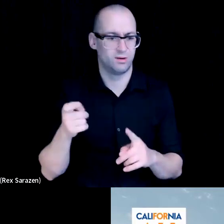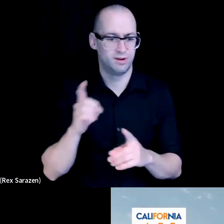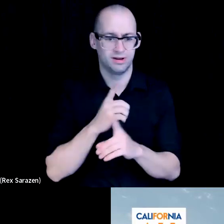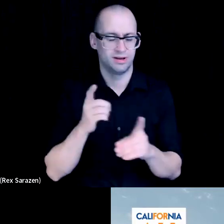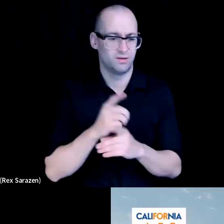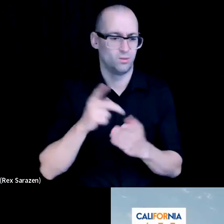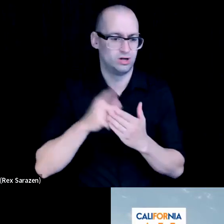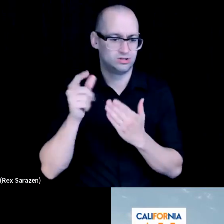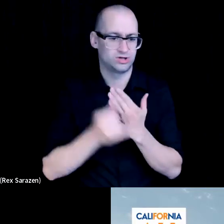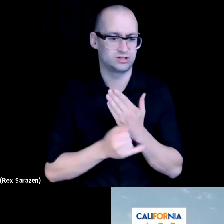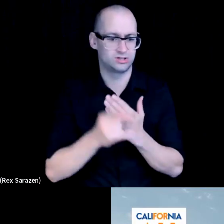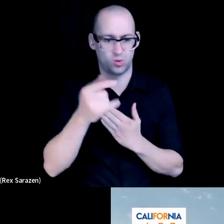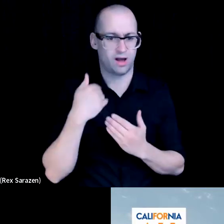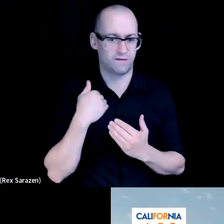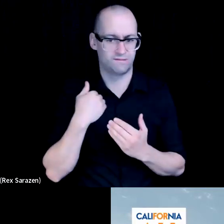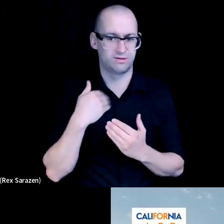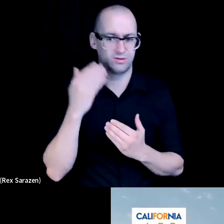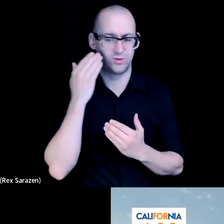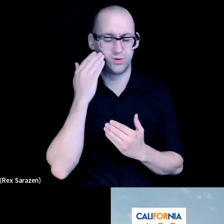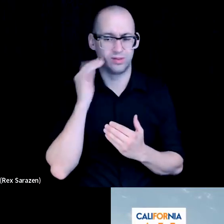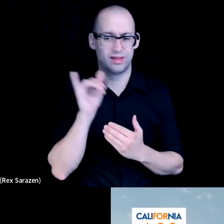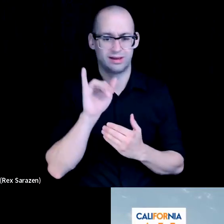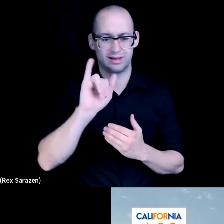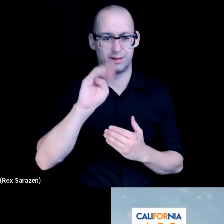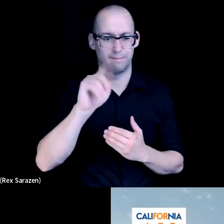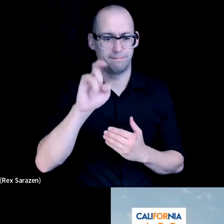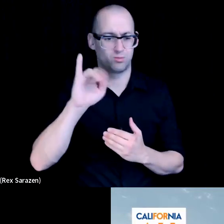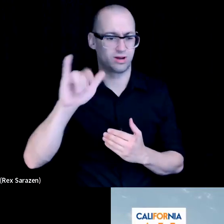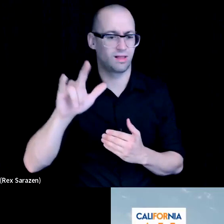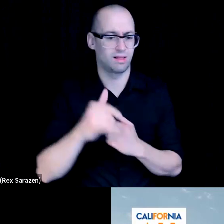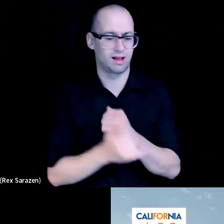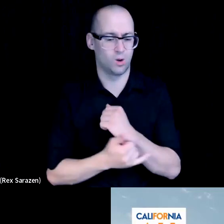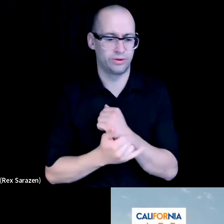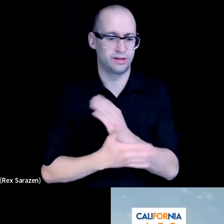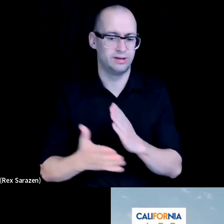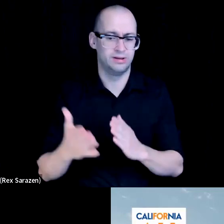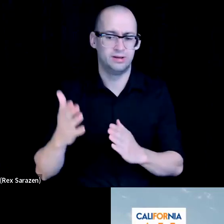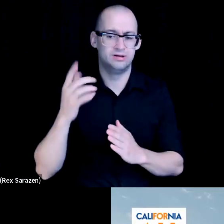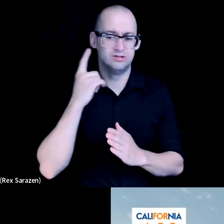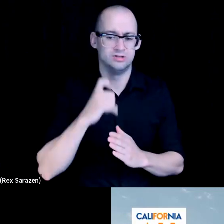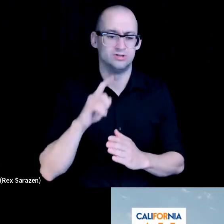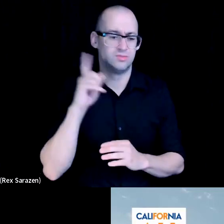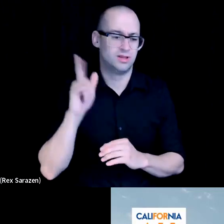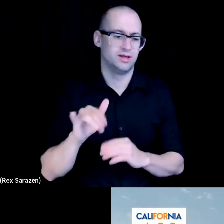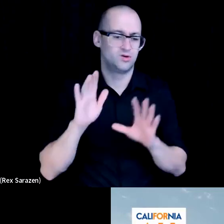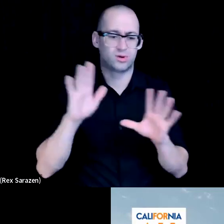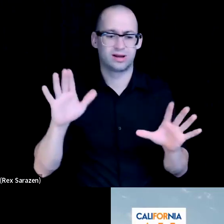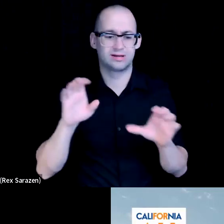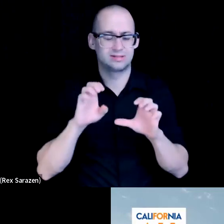that you have in, imperial county it's just a really great example that cold set is like